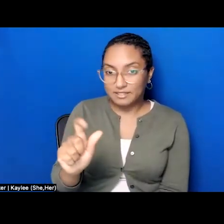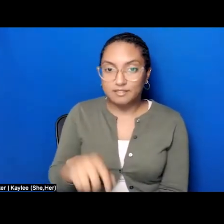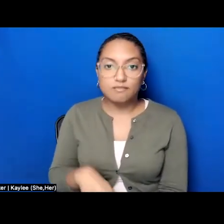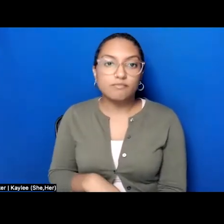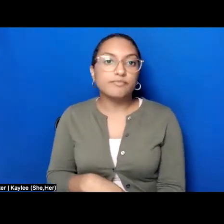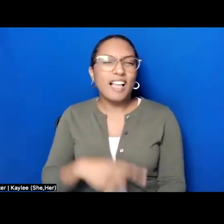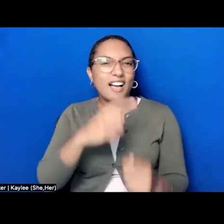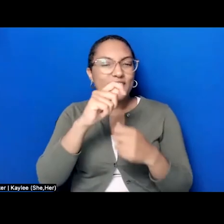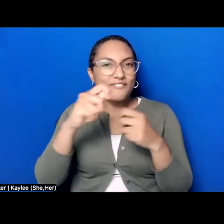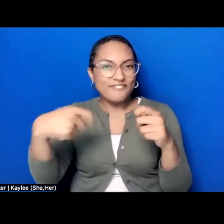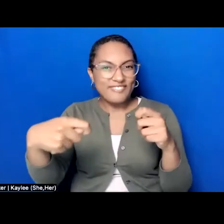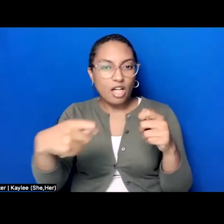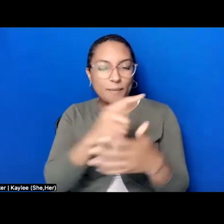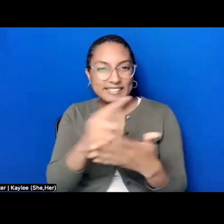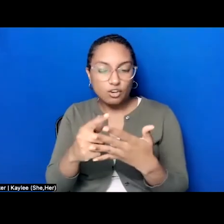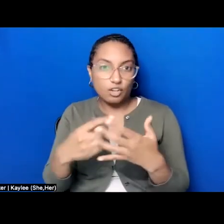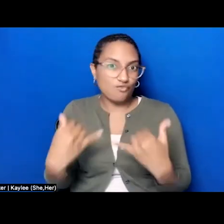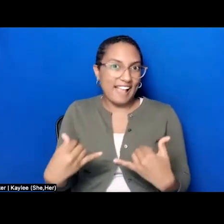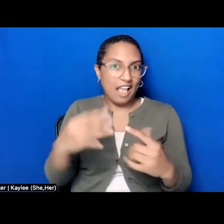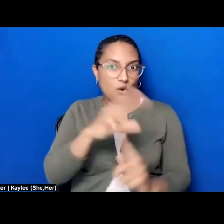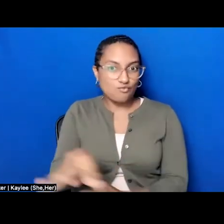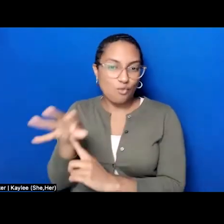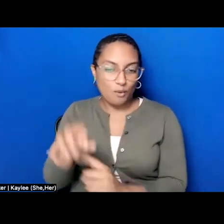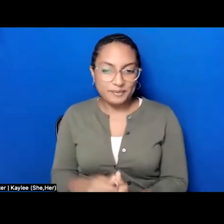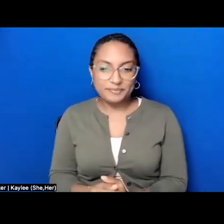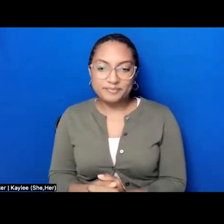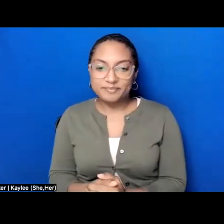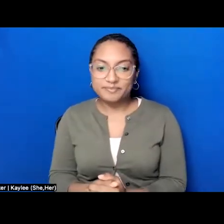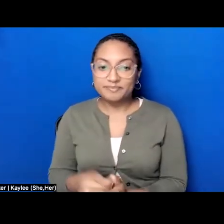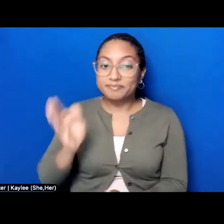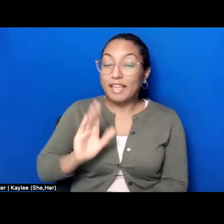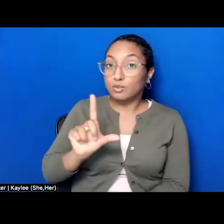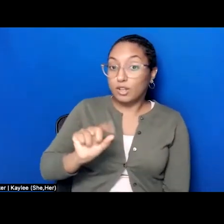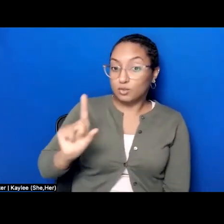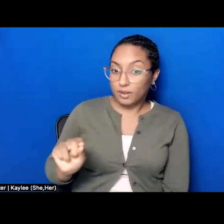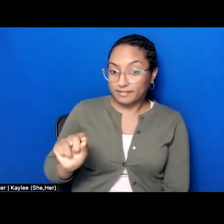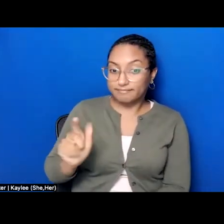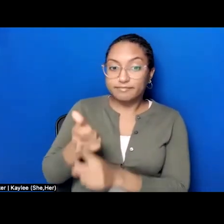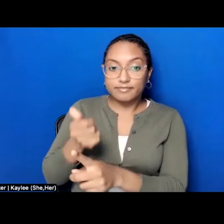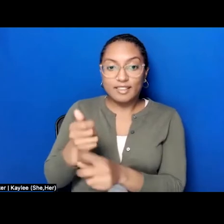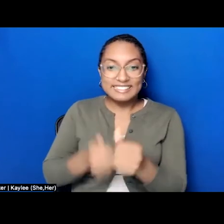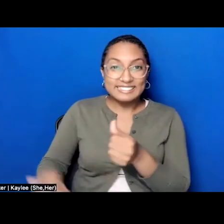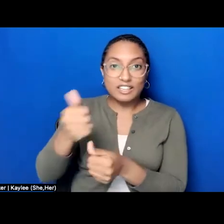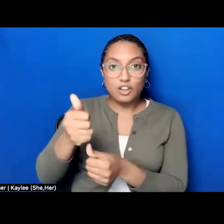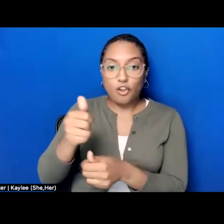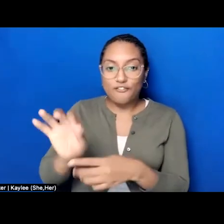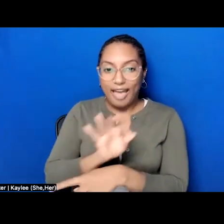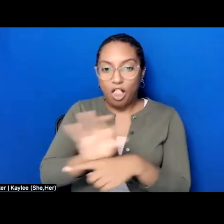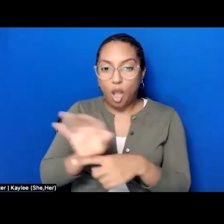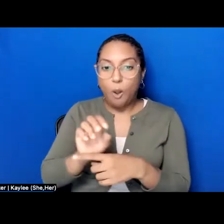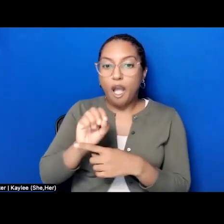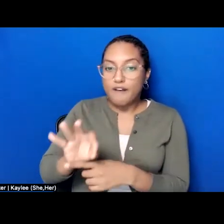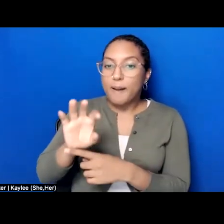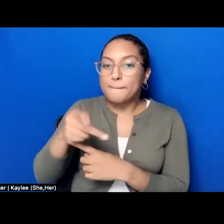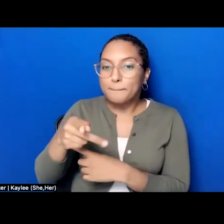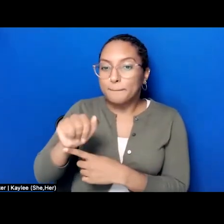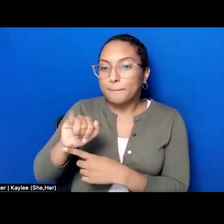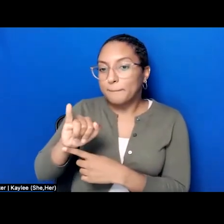series currently in production. In 2020, he was senior fellow of the Pillars Fund Muslim Narrative